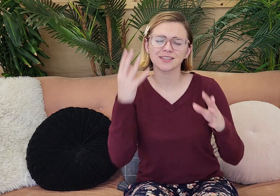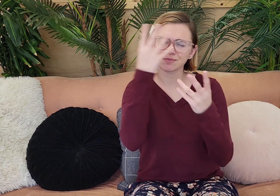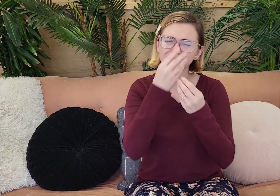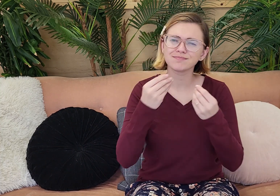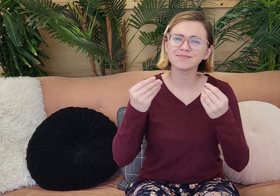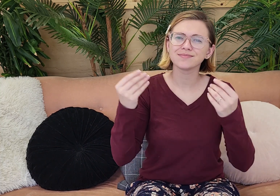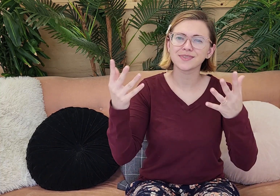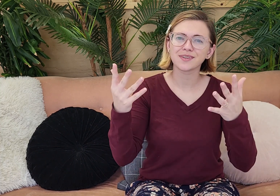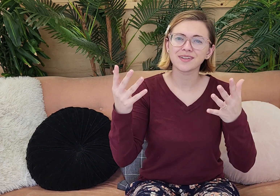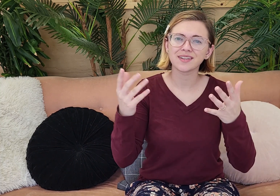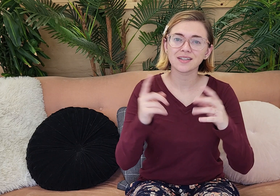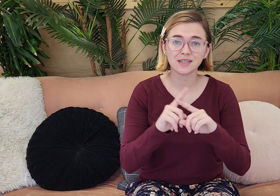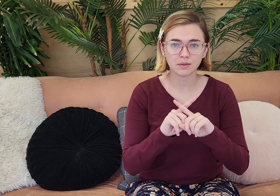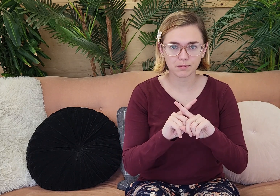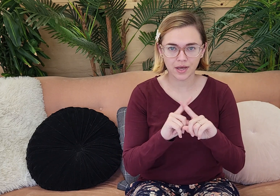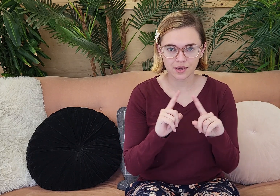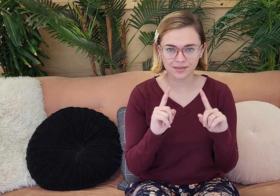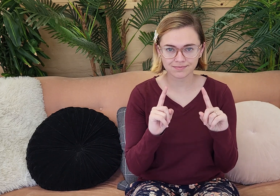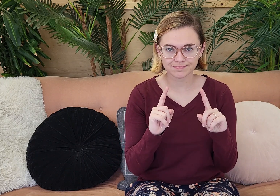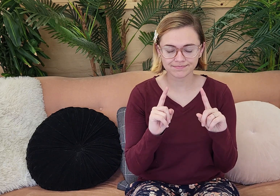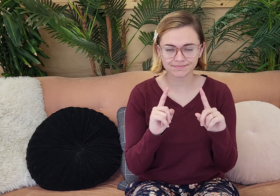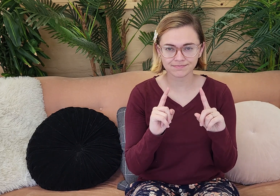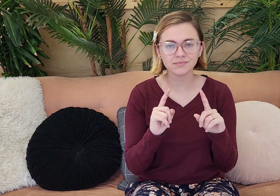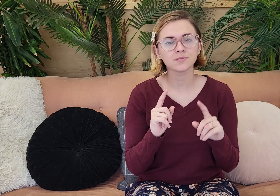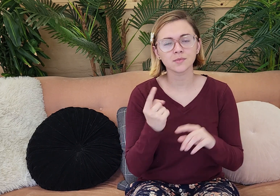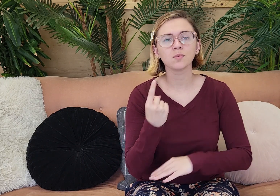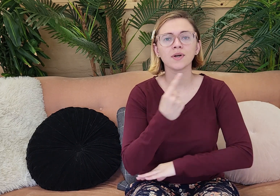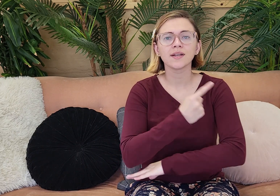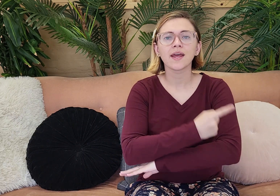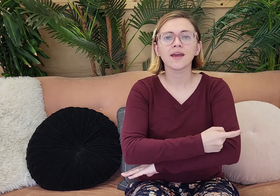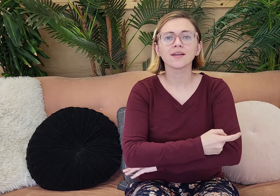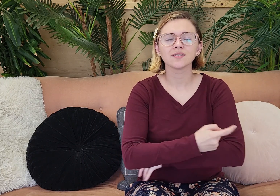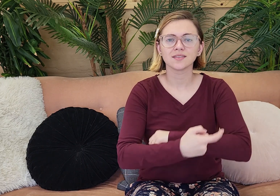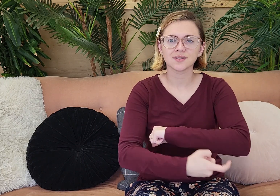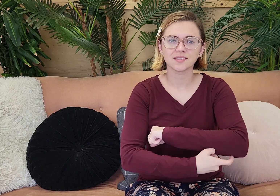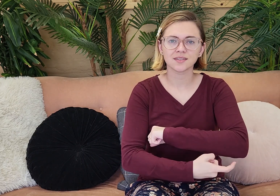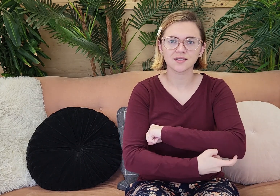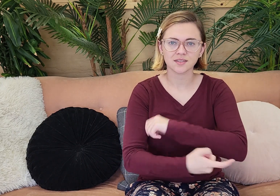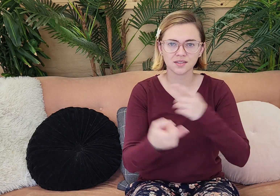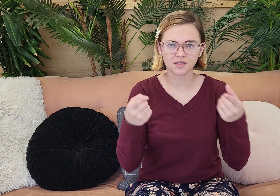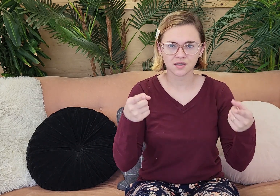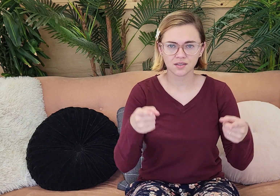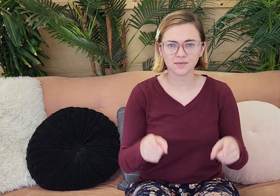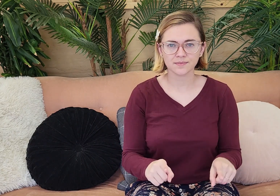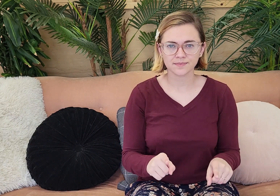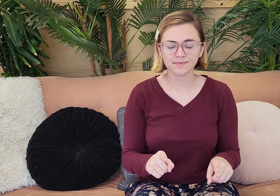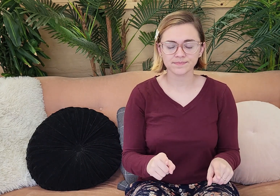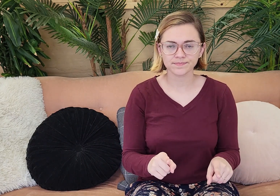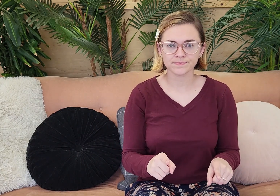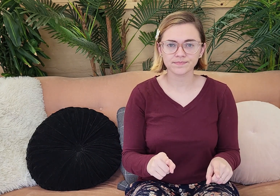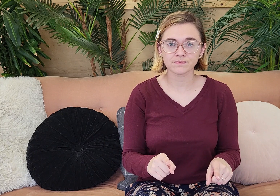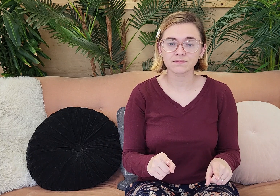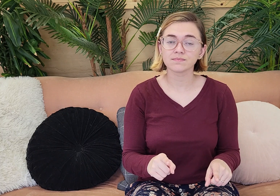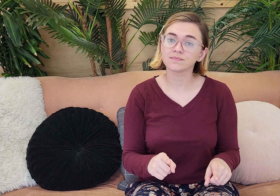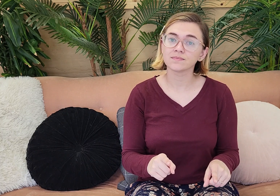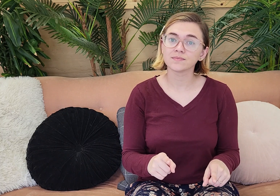harmony and peace and absolute beauty. But one day temptation entered in.